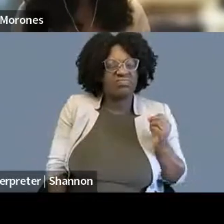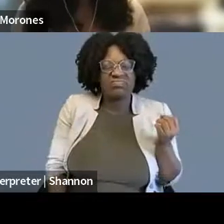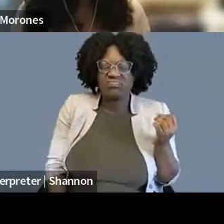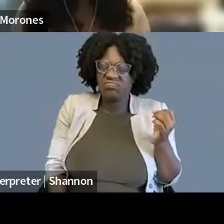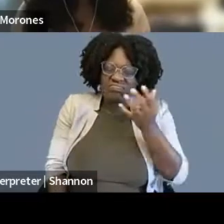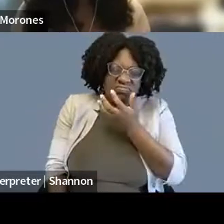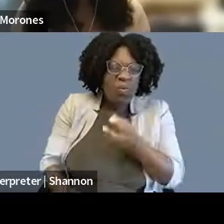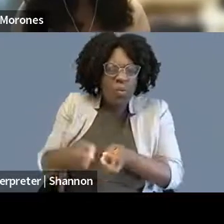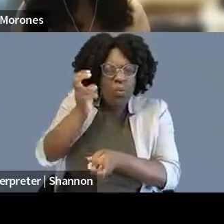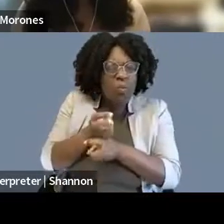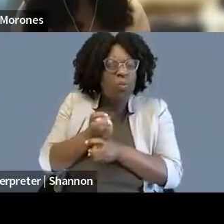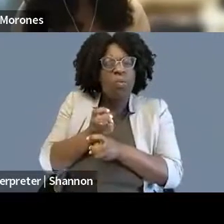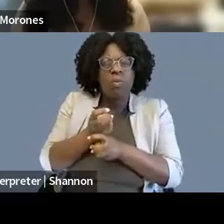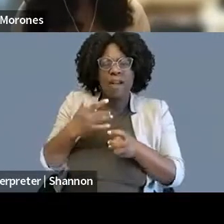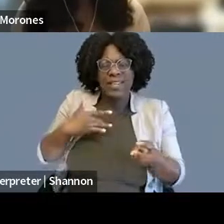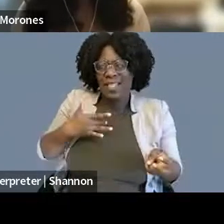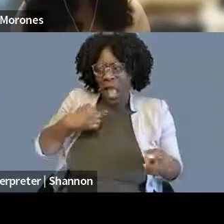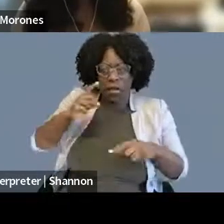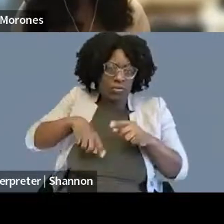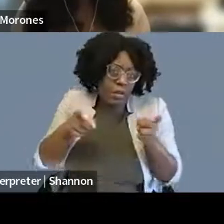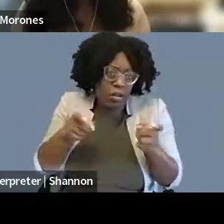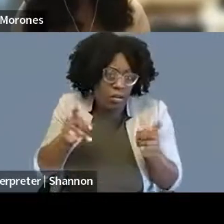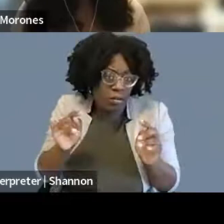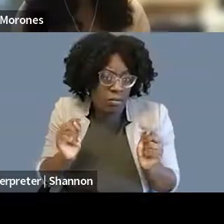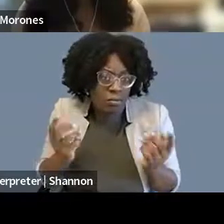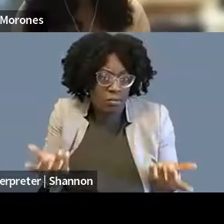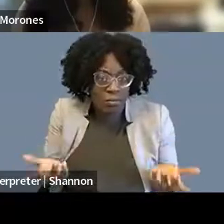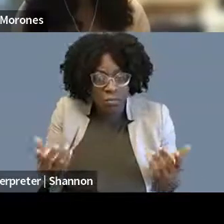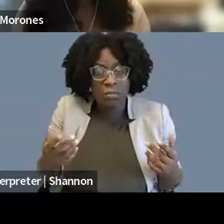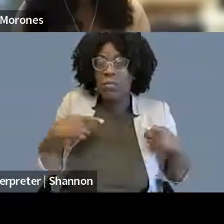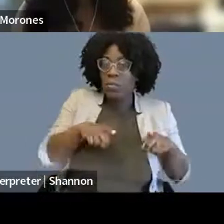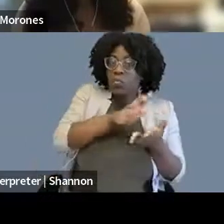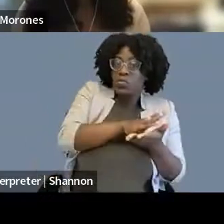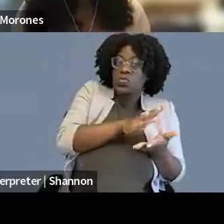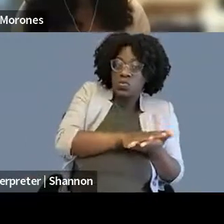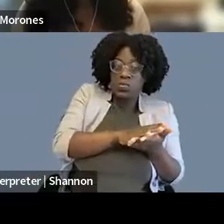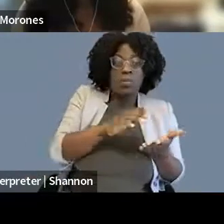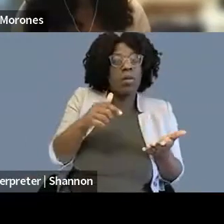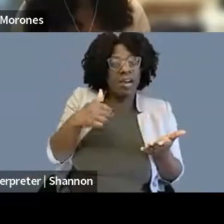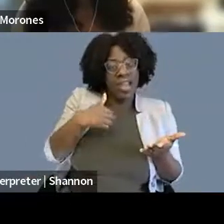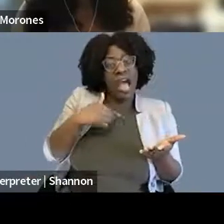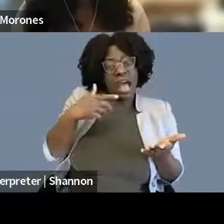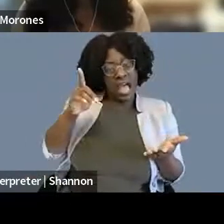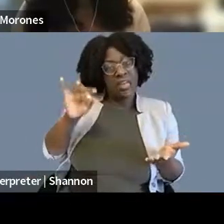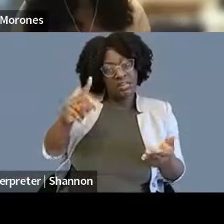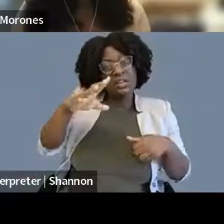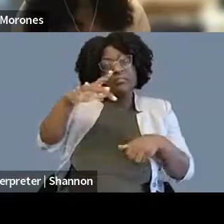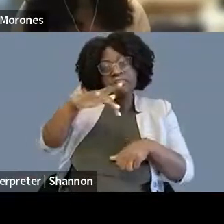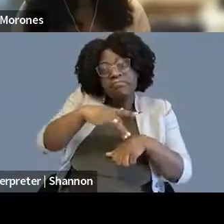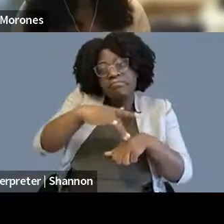a number of different kind of thematic practice areas. And I found it too devastating. Ironically, someone could say, well,